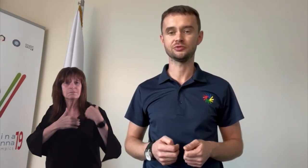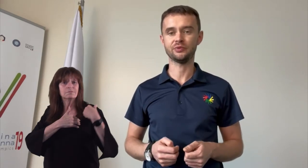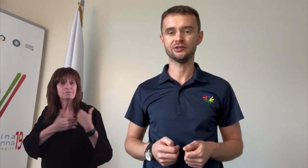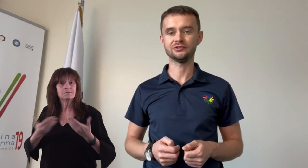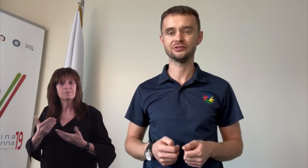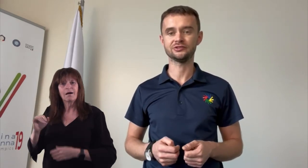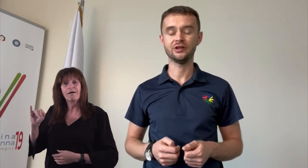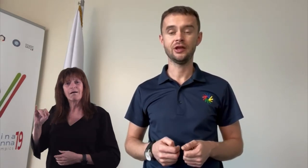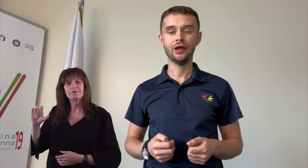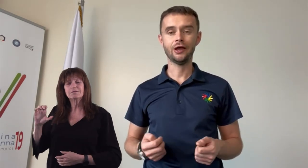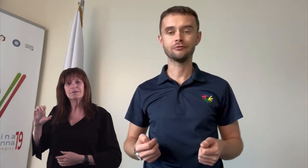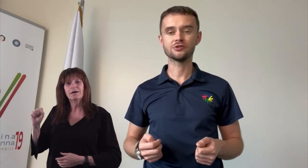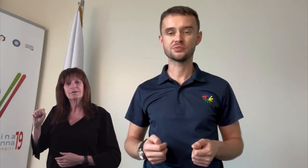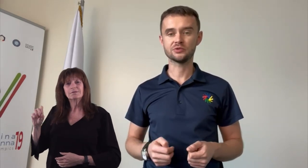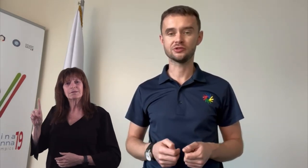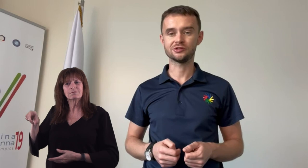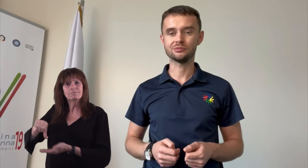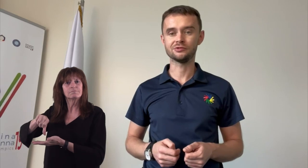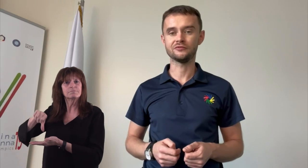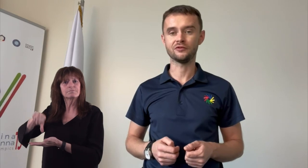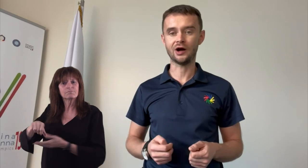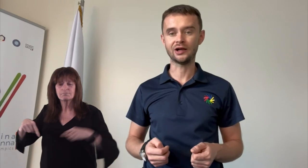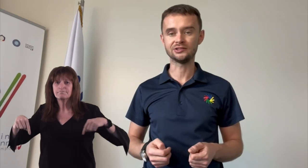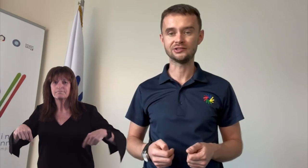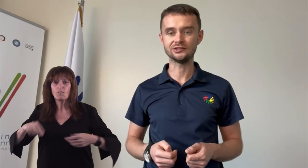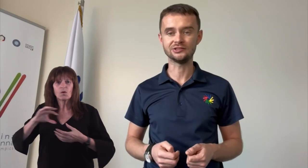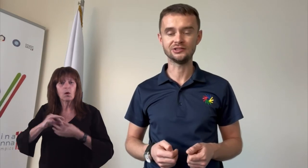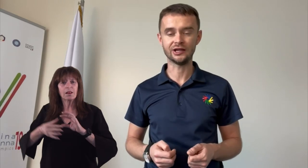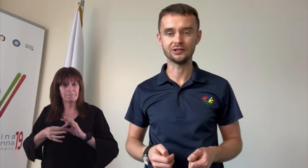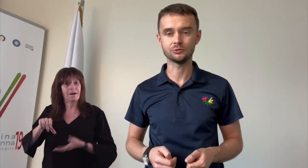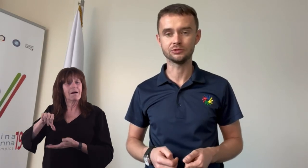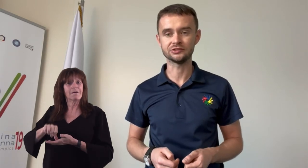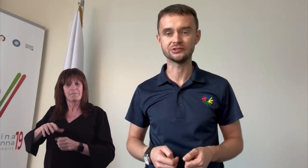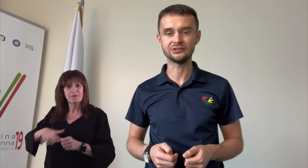for ICSD headquarters here in the Olympics capital city, Lausanne